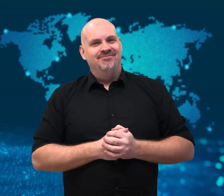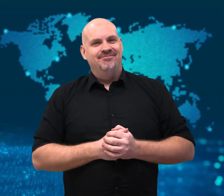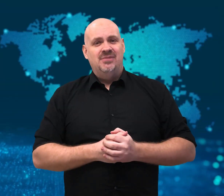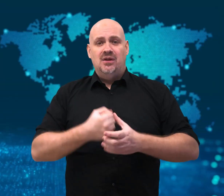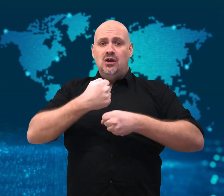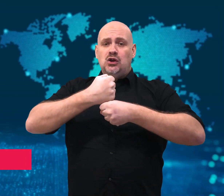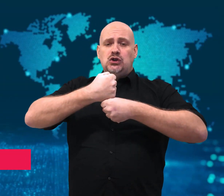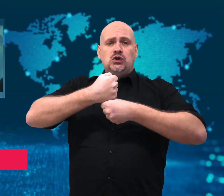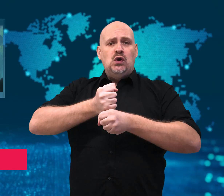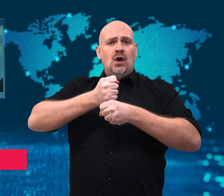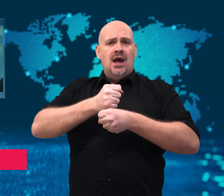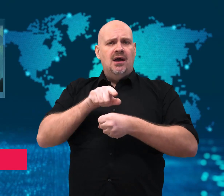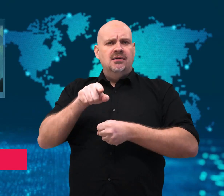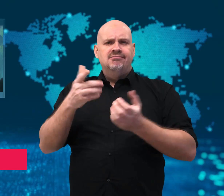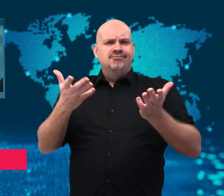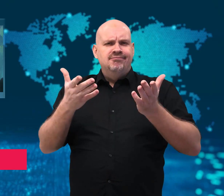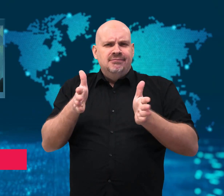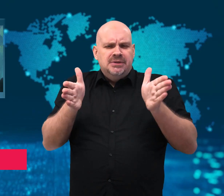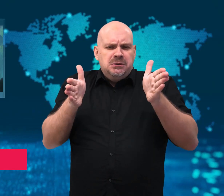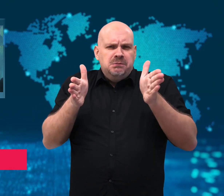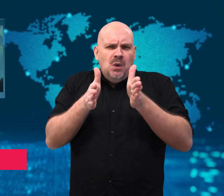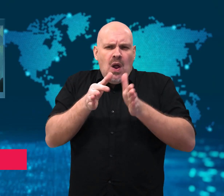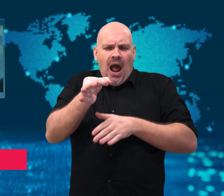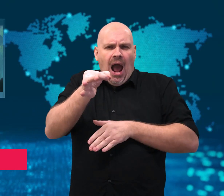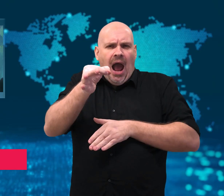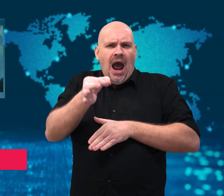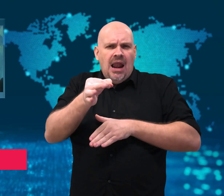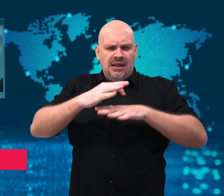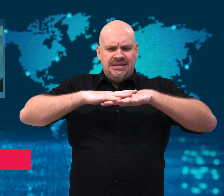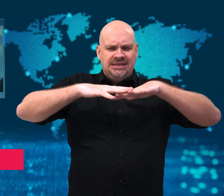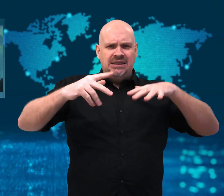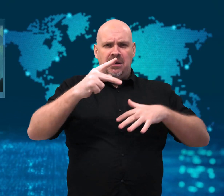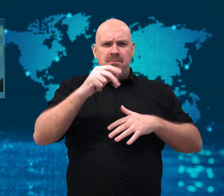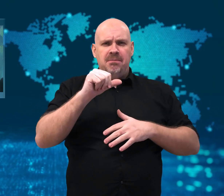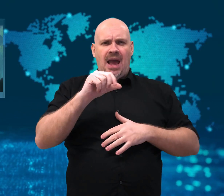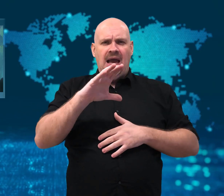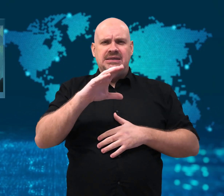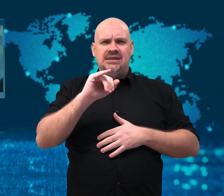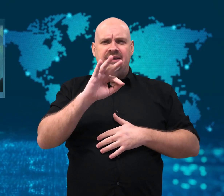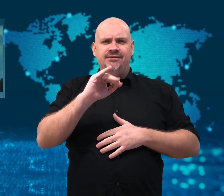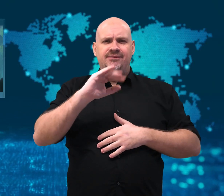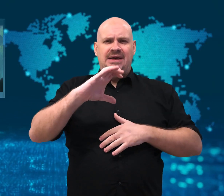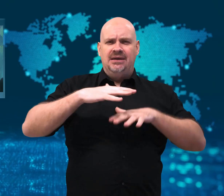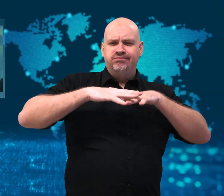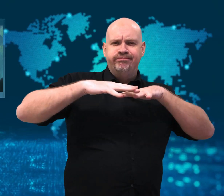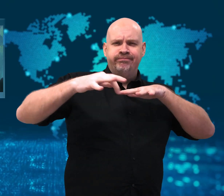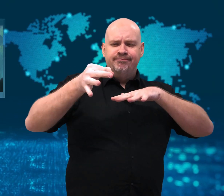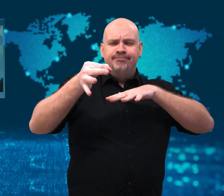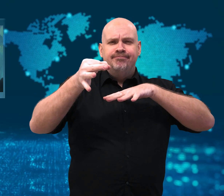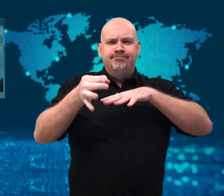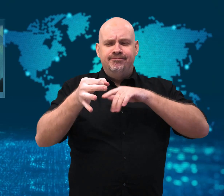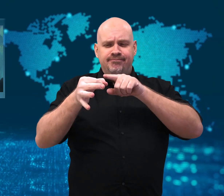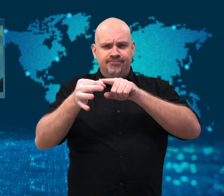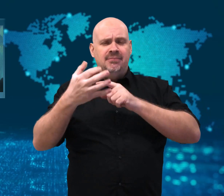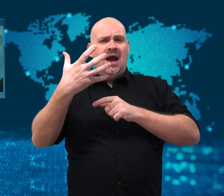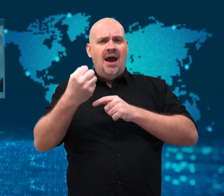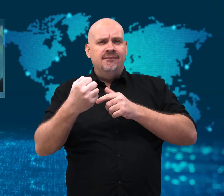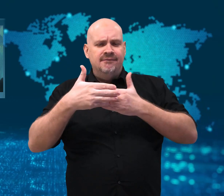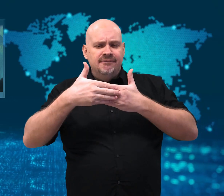[Gavin]: An underwater volcano off the coast of Tonga erupted,